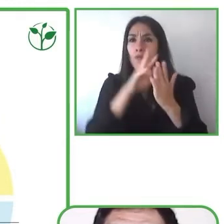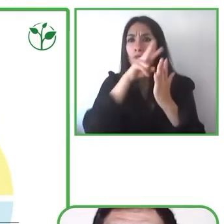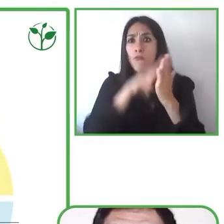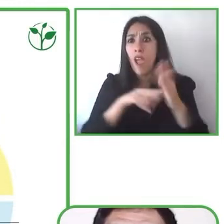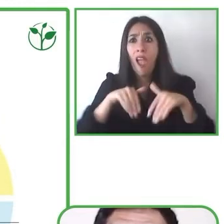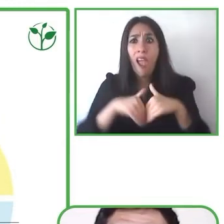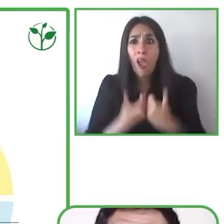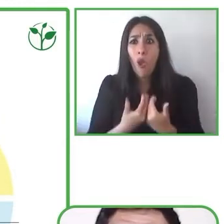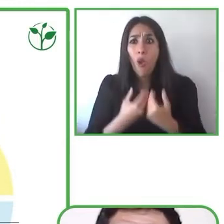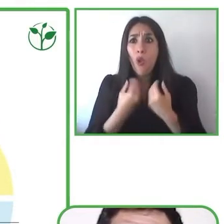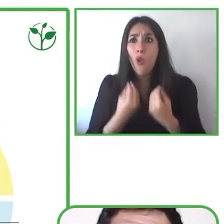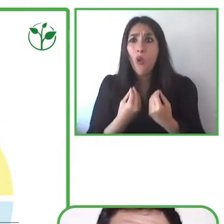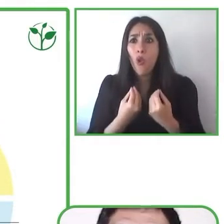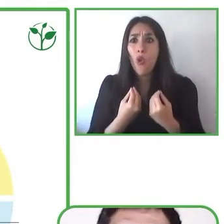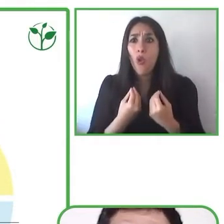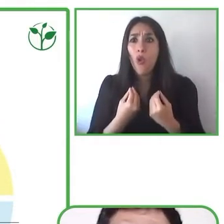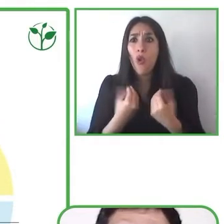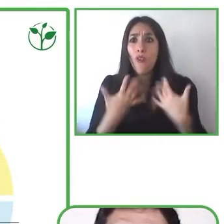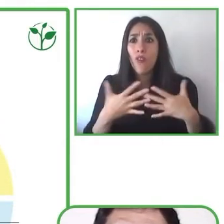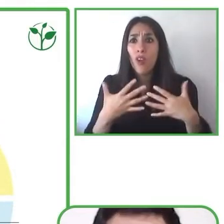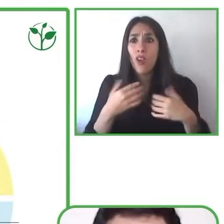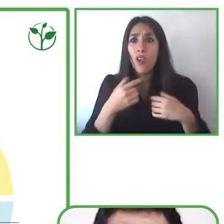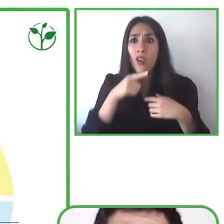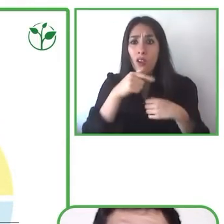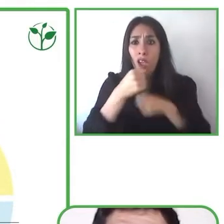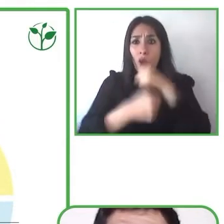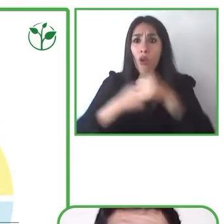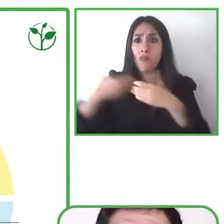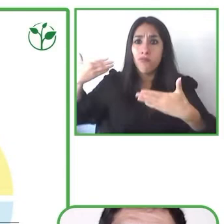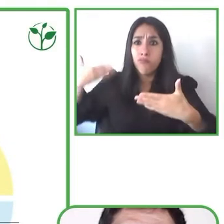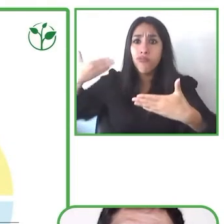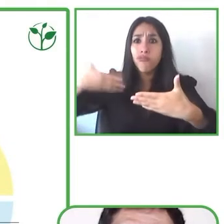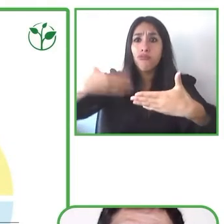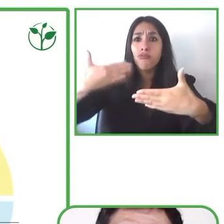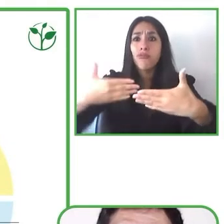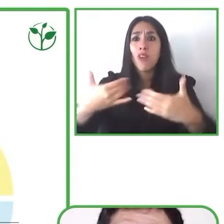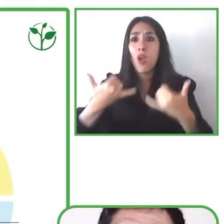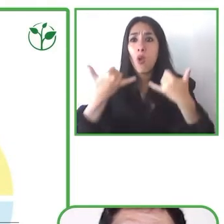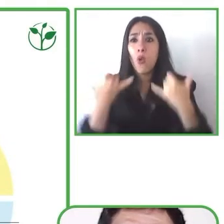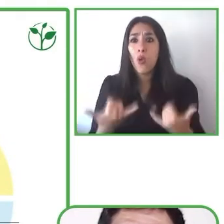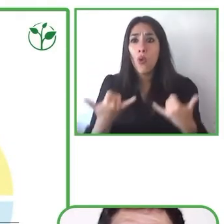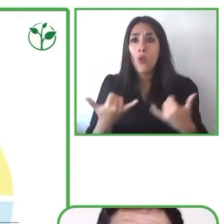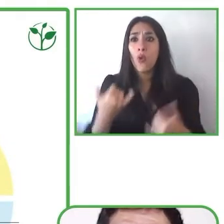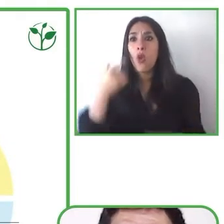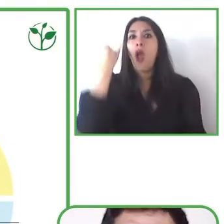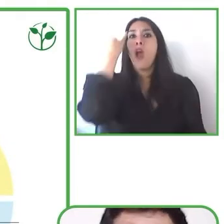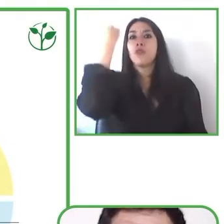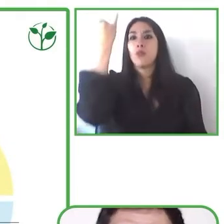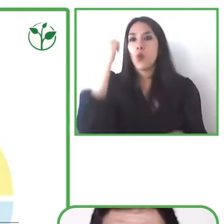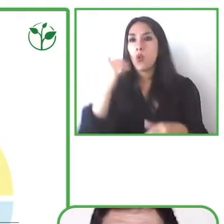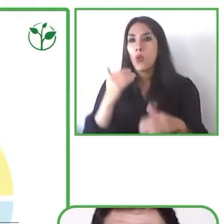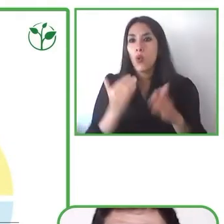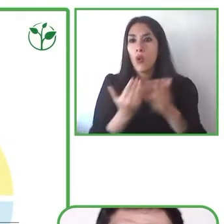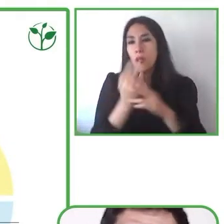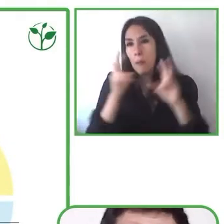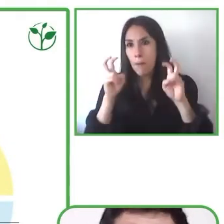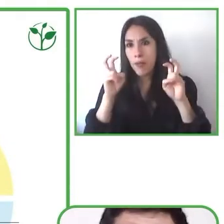than 30 years those initial works realized that, and we started to see that it's not that